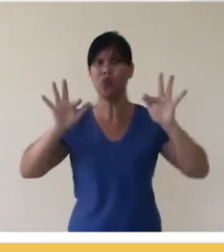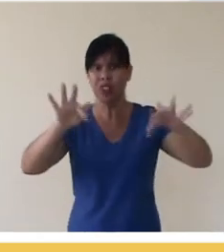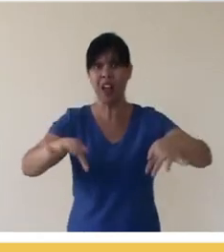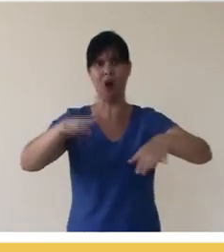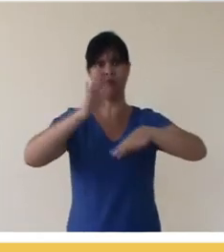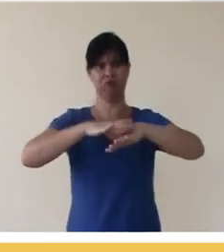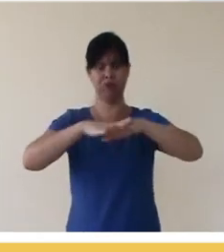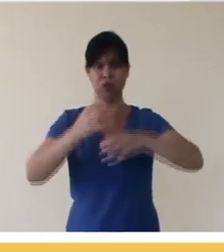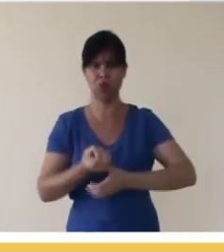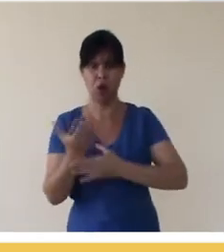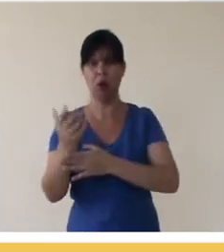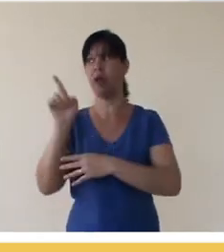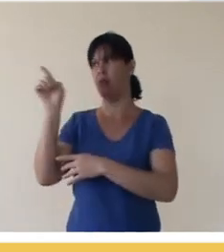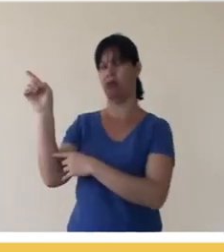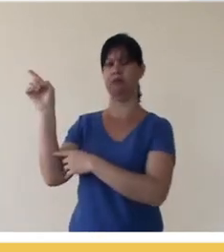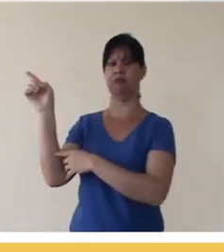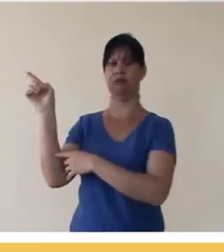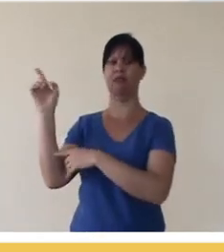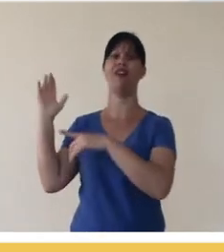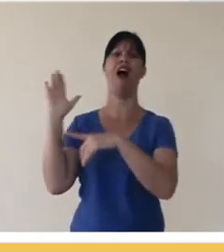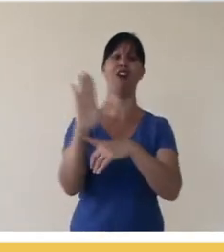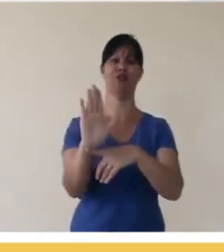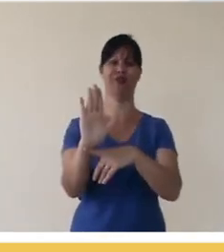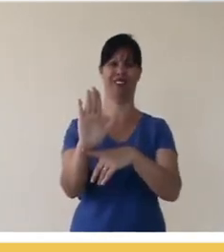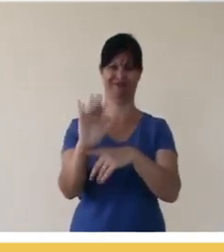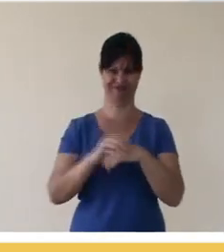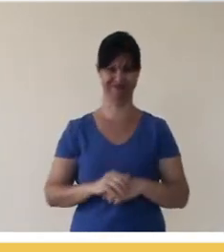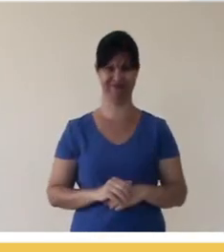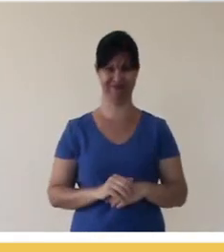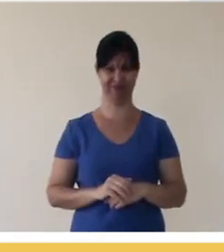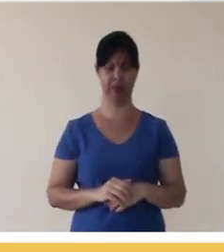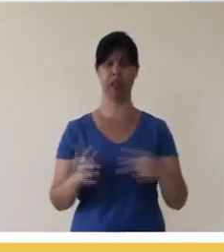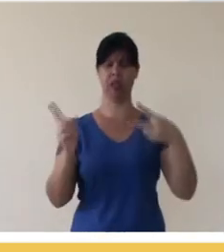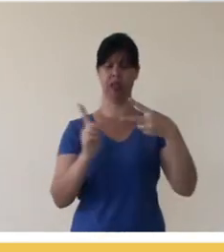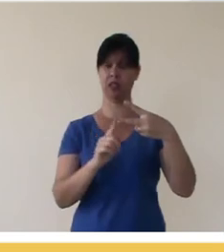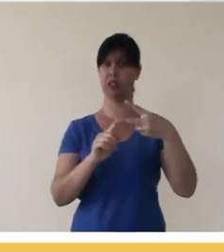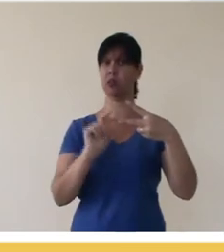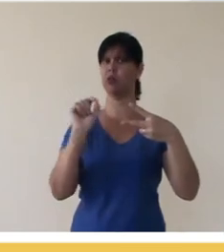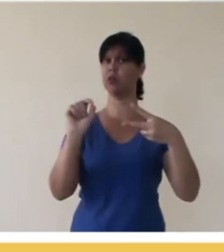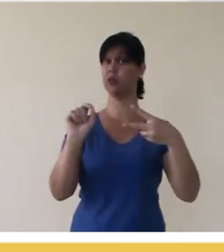can use in the end, this guide will help you do that. A second option is